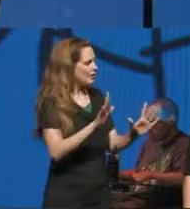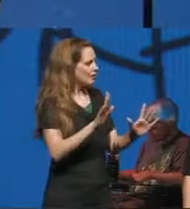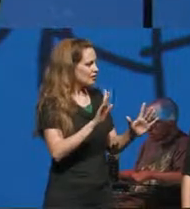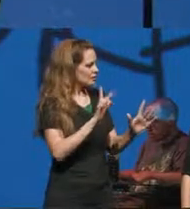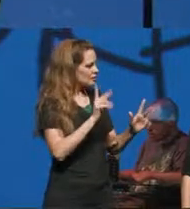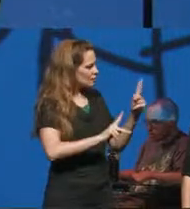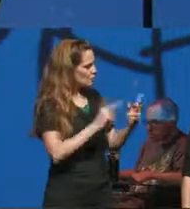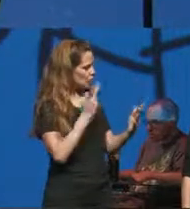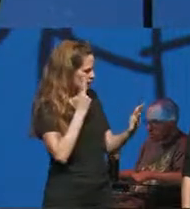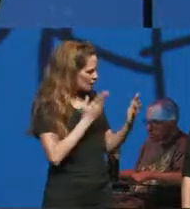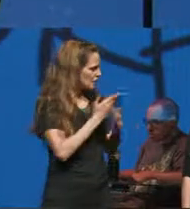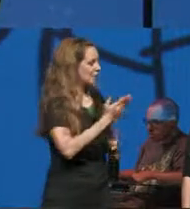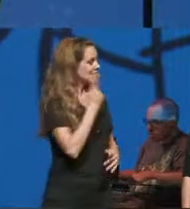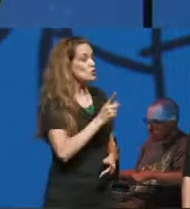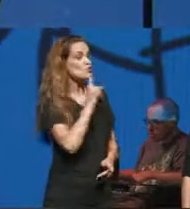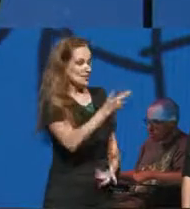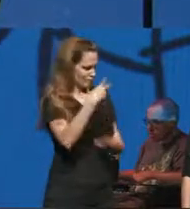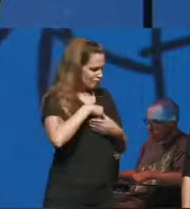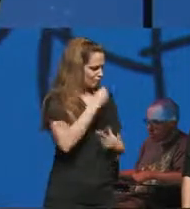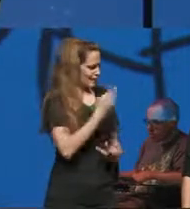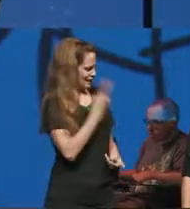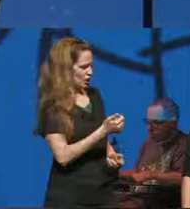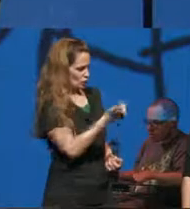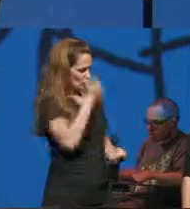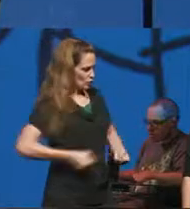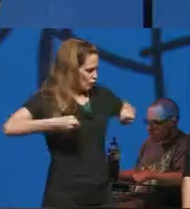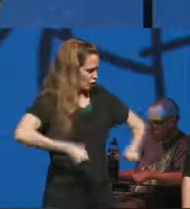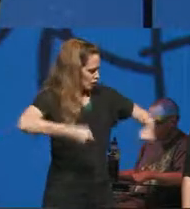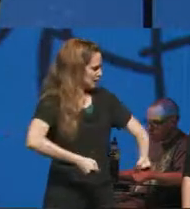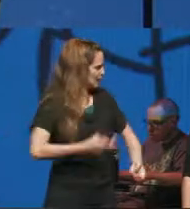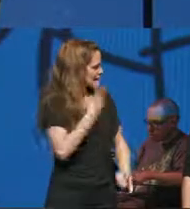it when they see the real you and not some stupid crutches you know this is